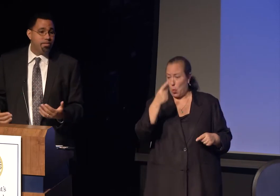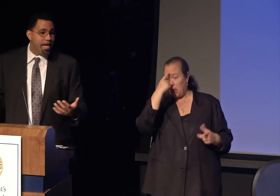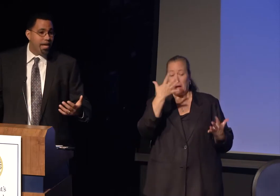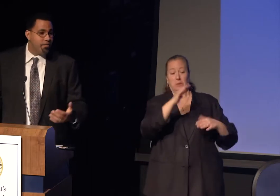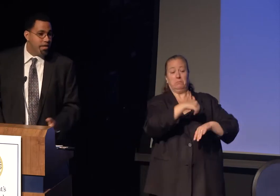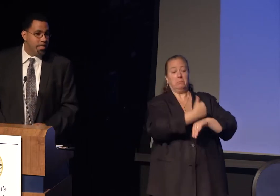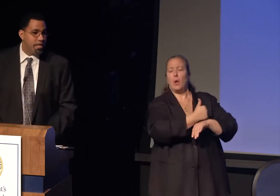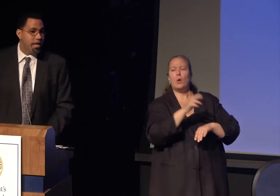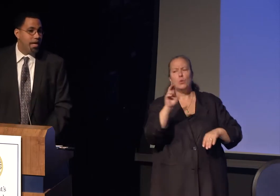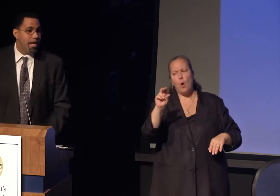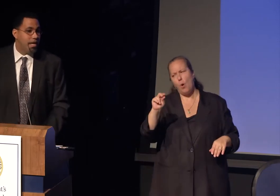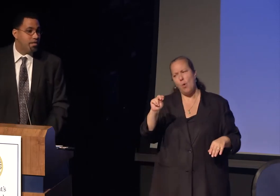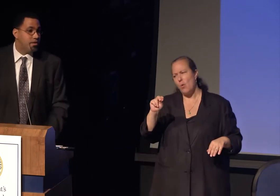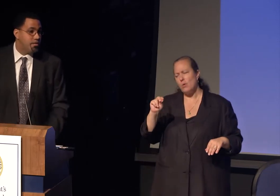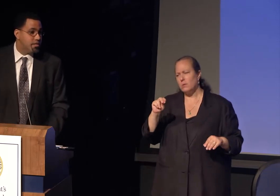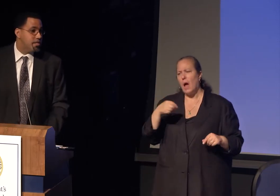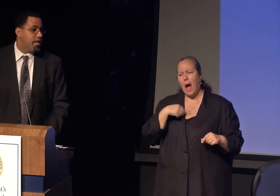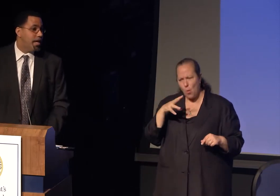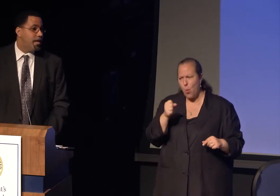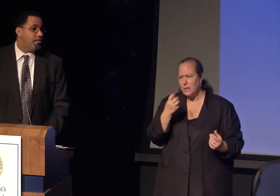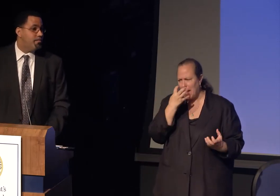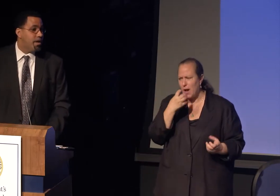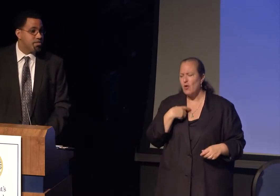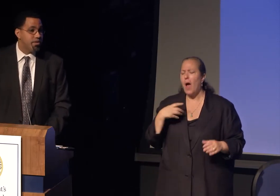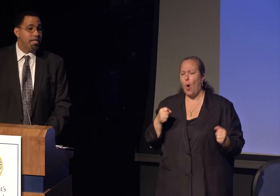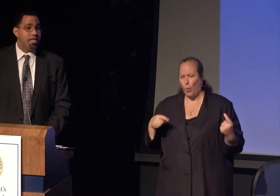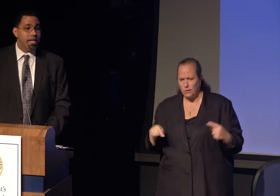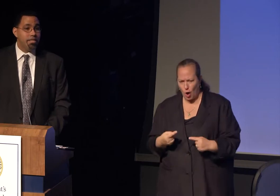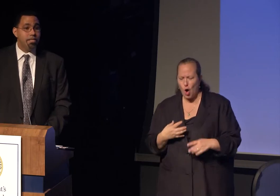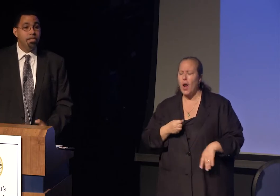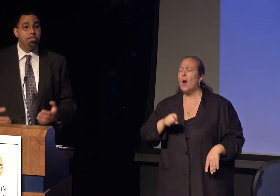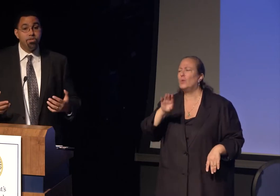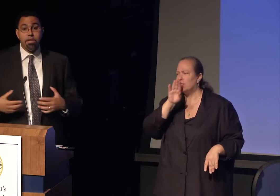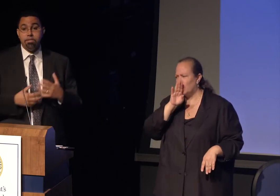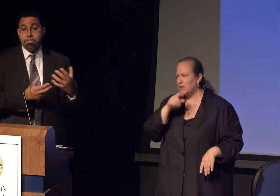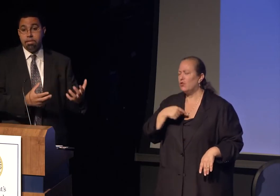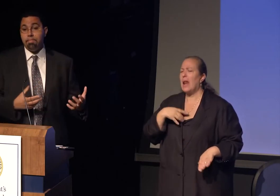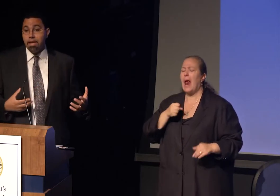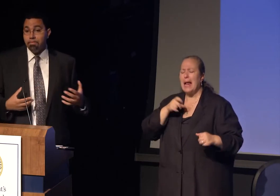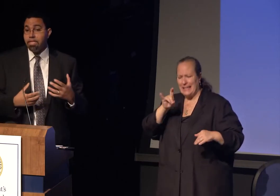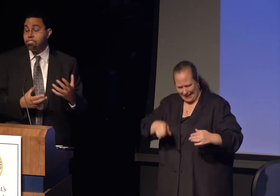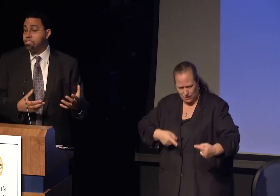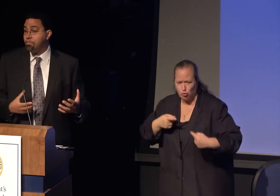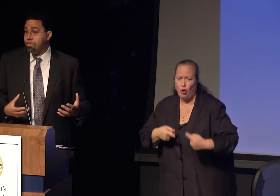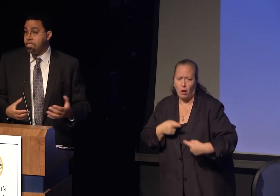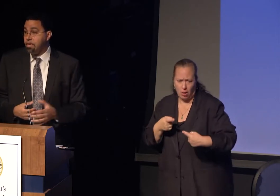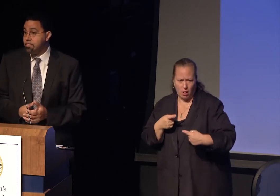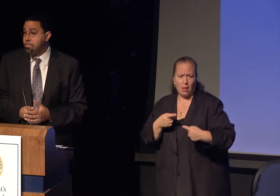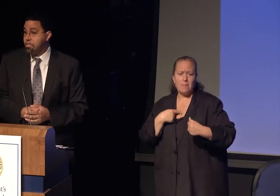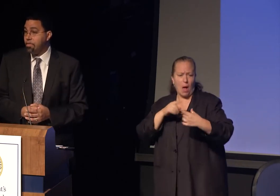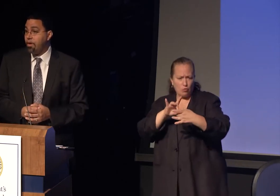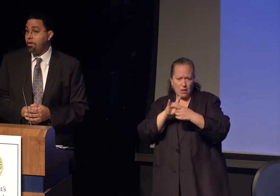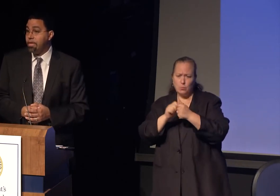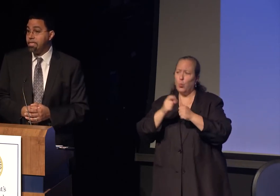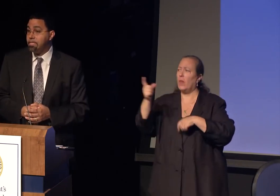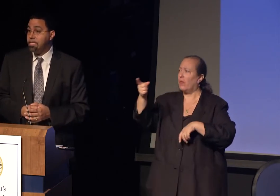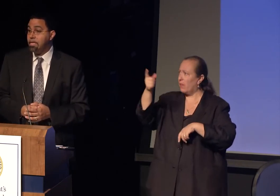I was angry and hurt and frustrated and struggled in my relationship with adult authority.